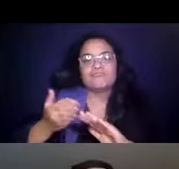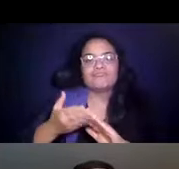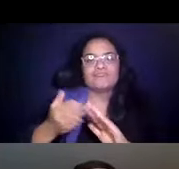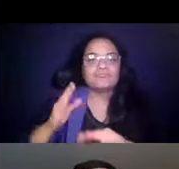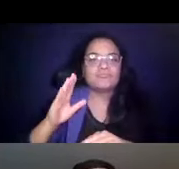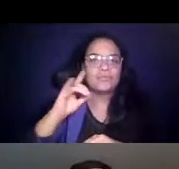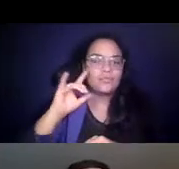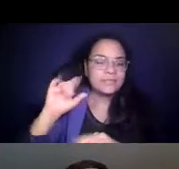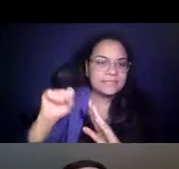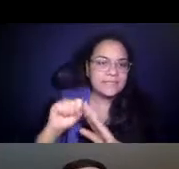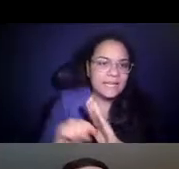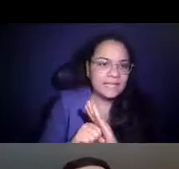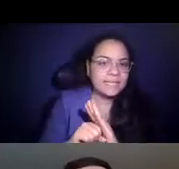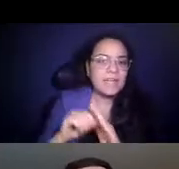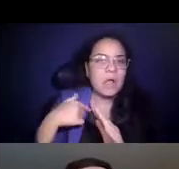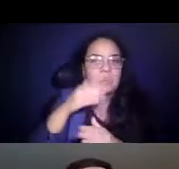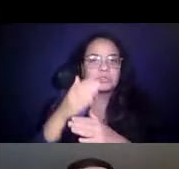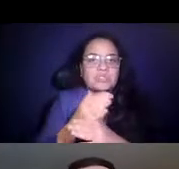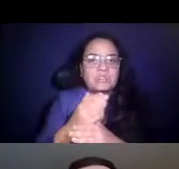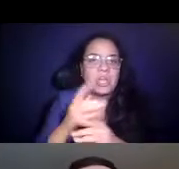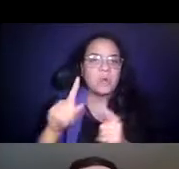share 14:29:59 some insights from that time as well as we work through COVID.